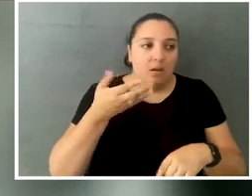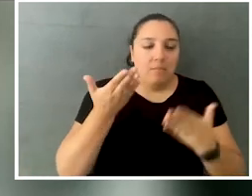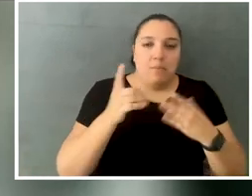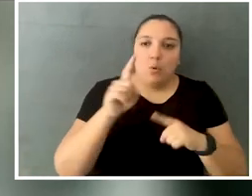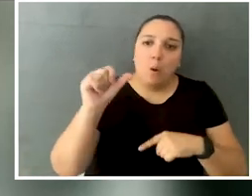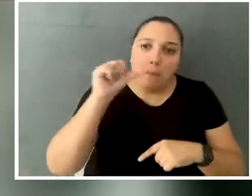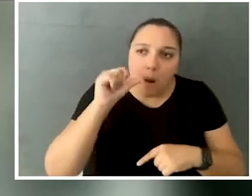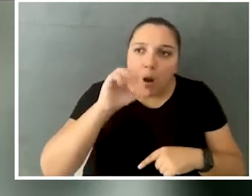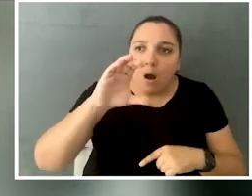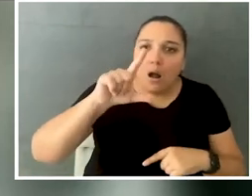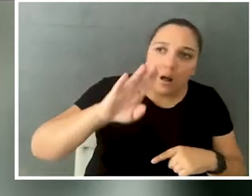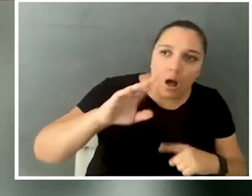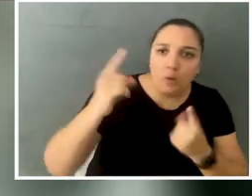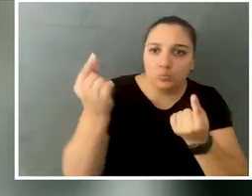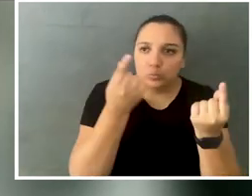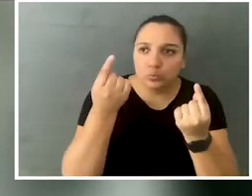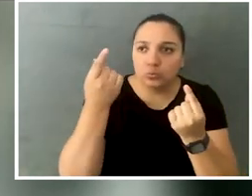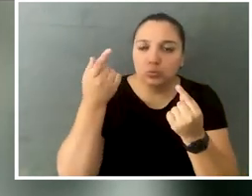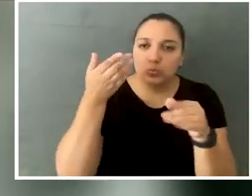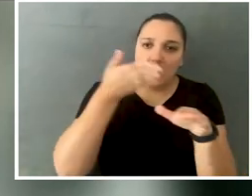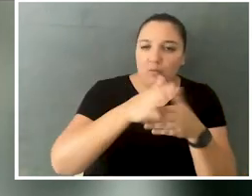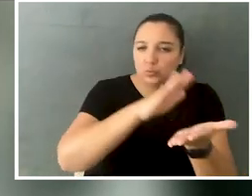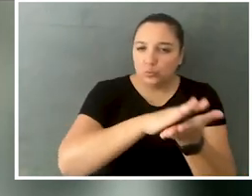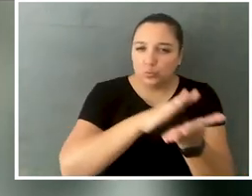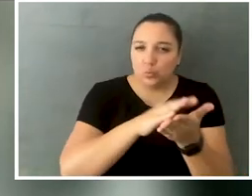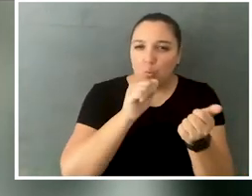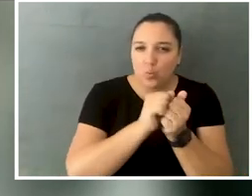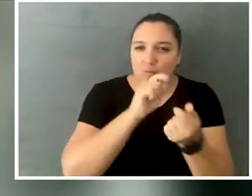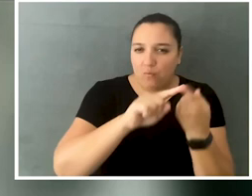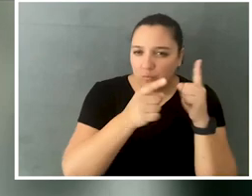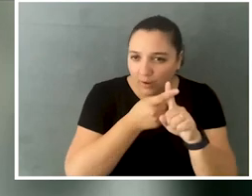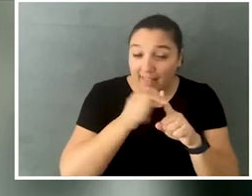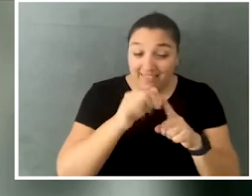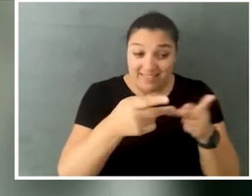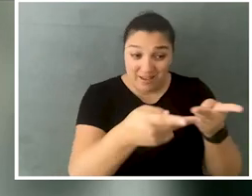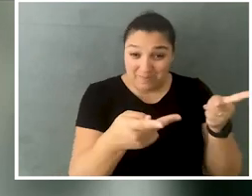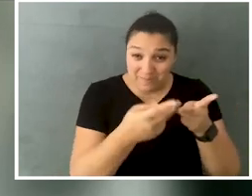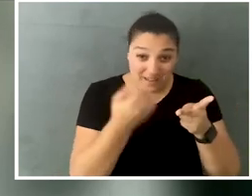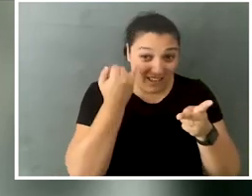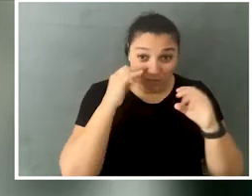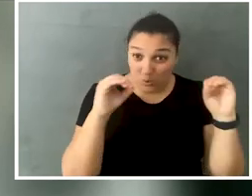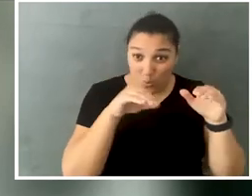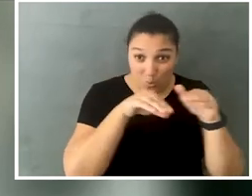whether it's bars or clubs or wherever it is you're going. You're going places with your friends, and if those places are inaccessible,